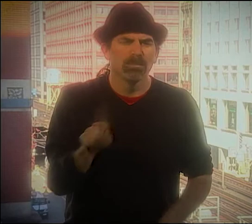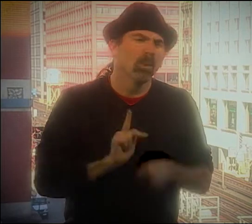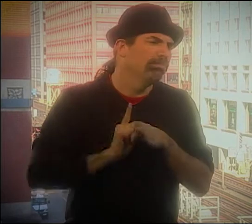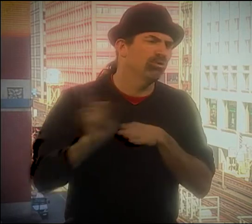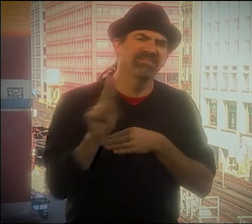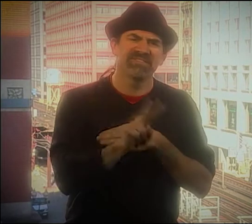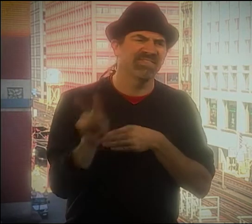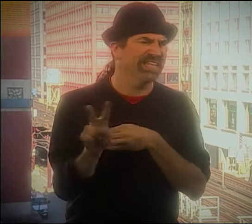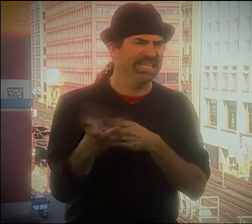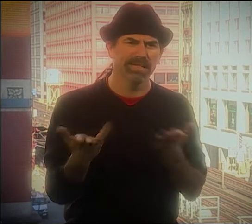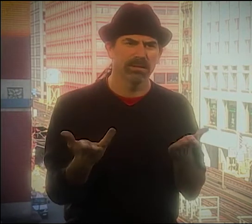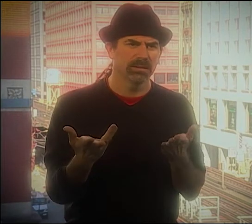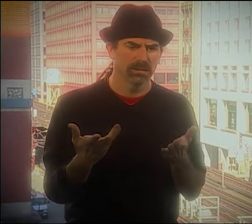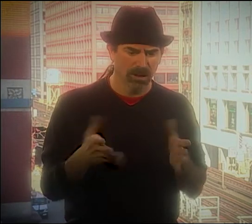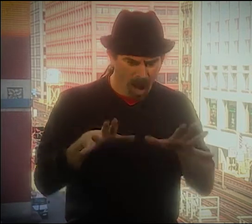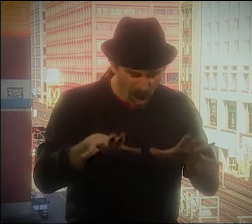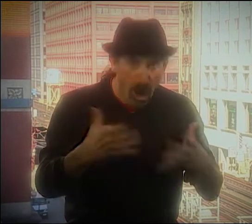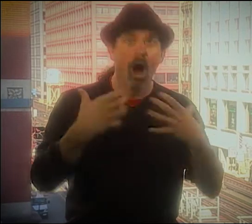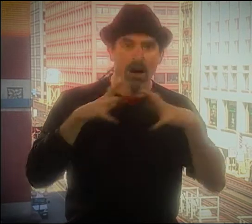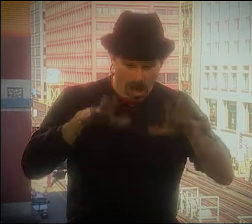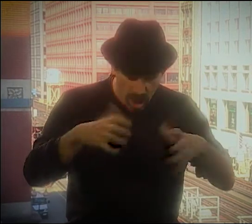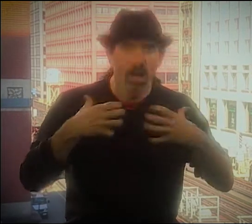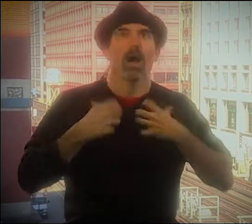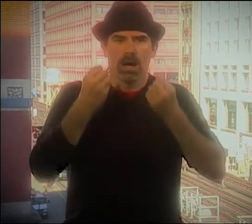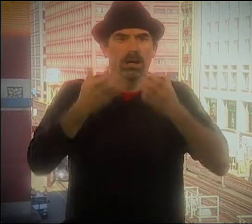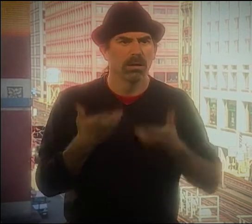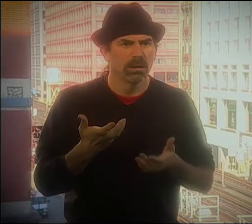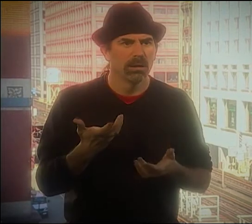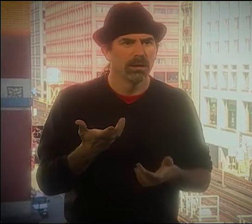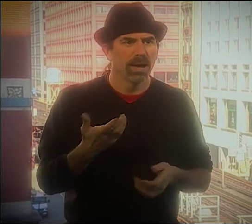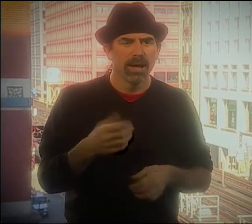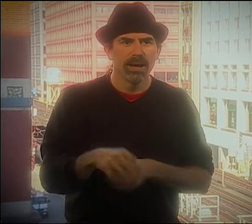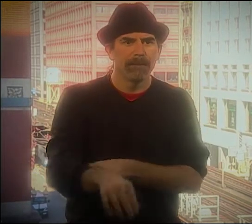THAT VISUAL VERNACULAR. IT WAS STILL A POEM. PURE VISUAL VERNACULAR.